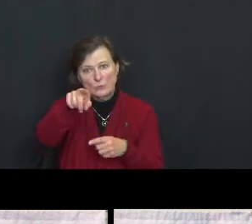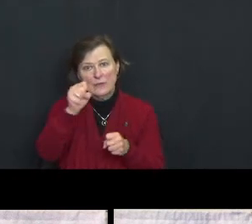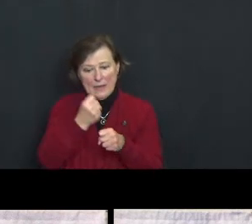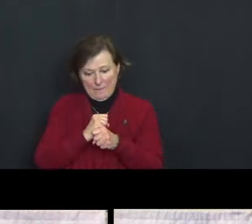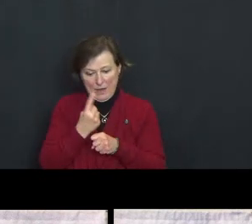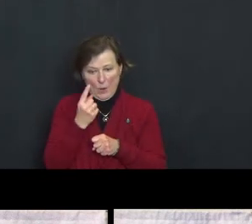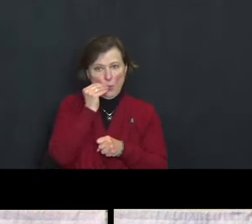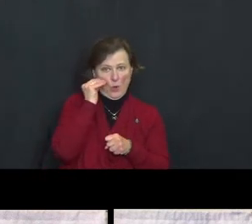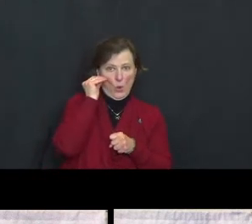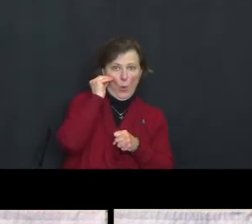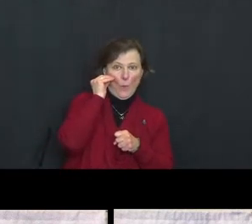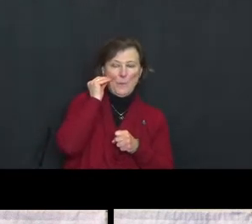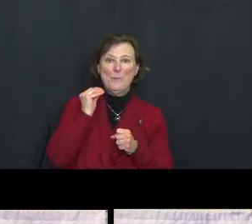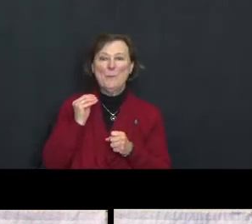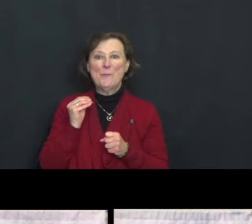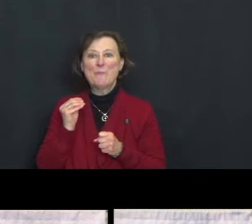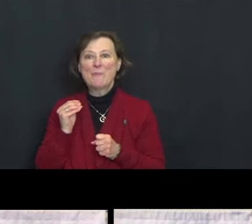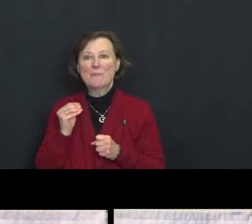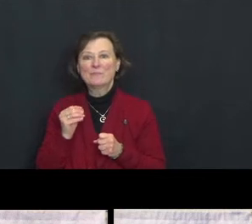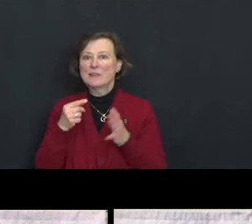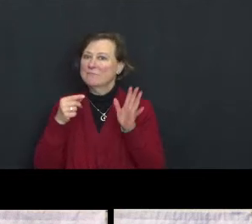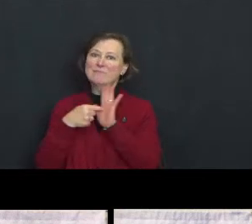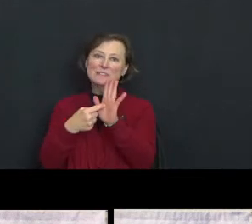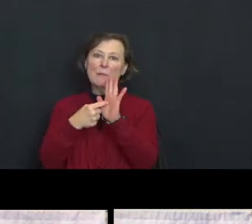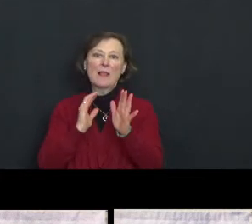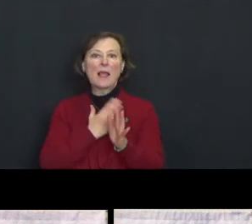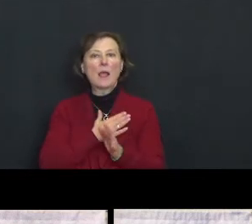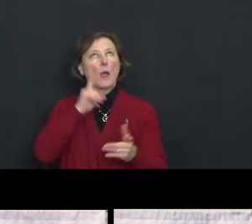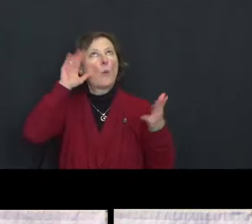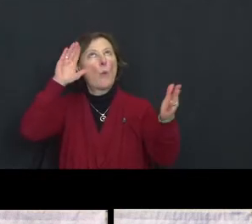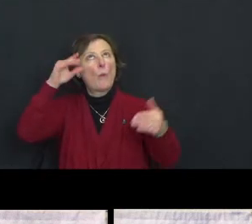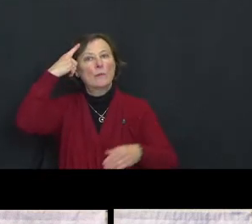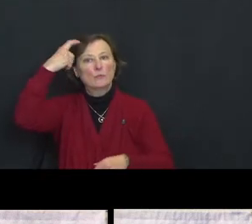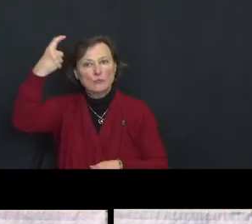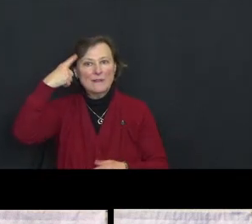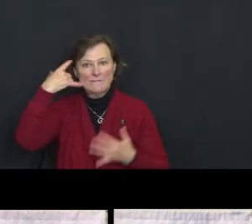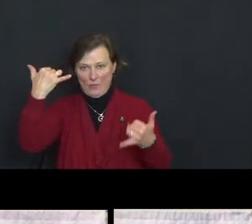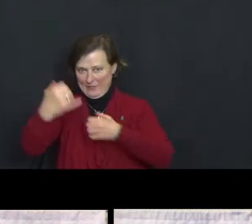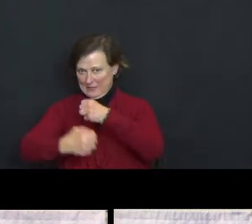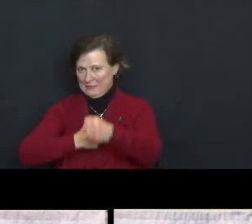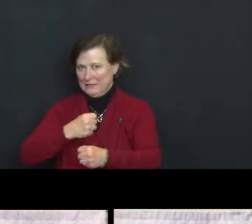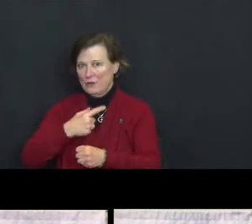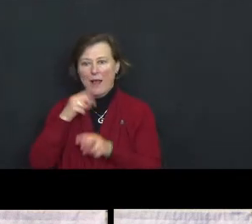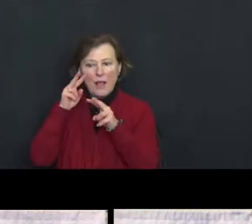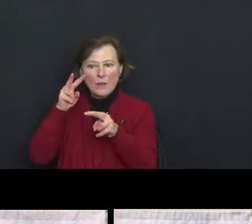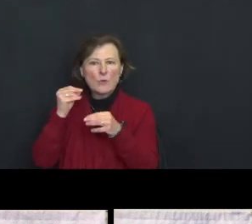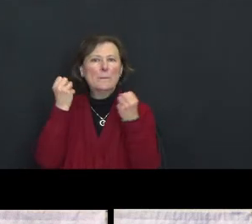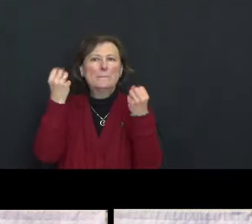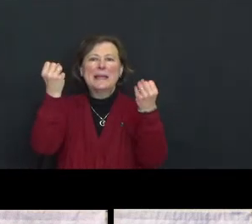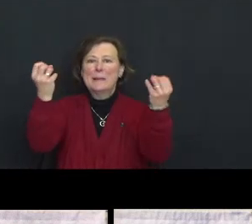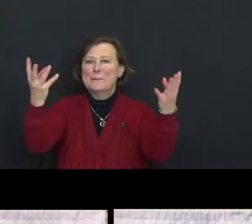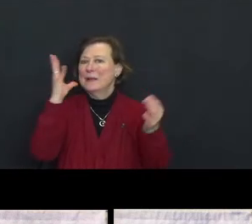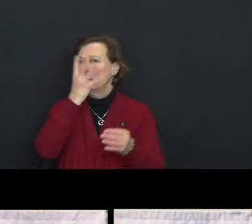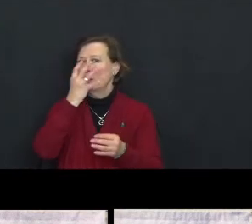symbolize our hopes and dreams for the coming year. I really look forward to seeing so many beautiful prayer flags.